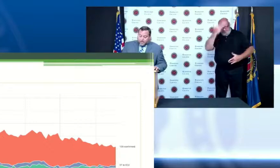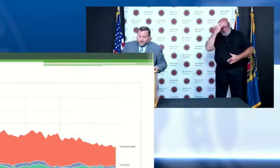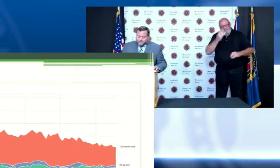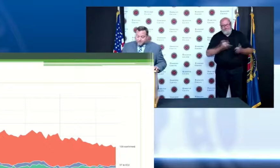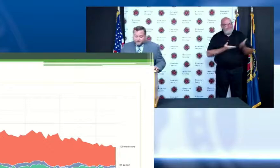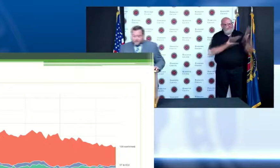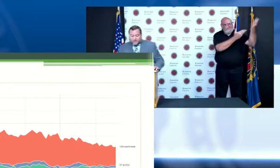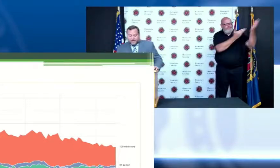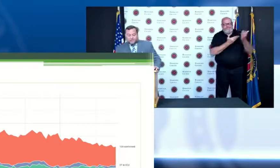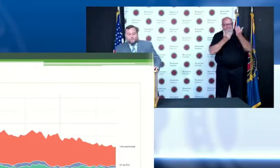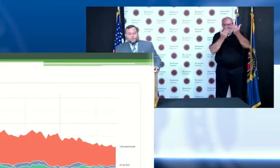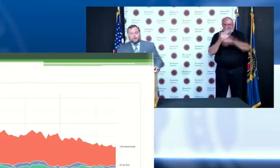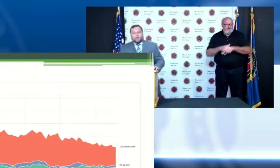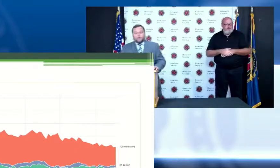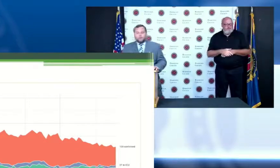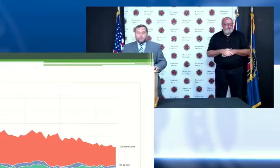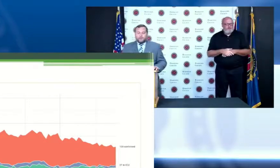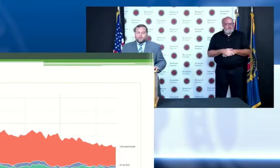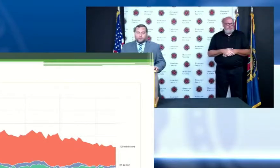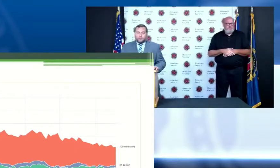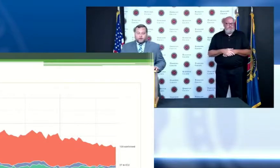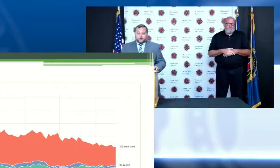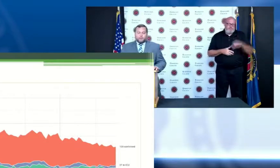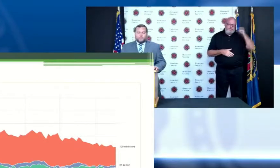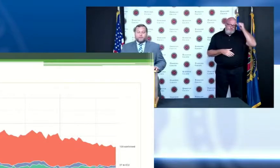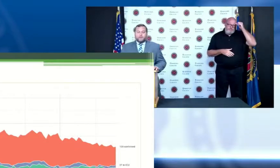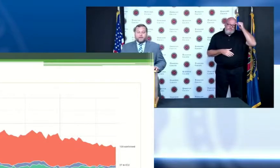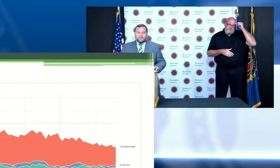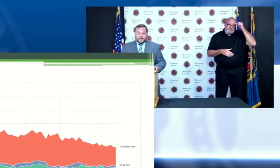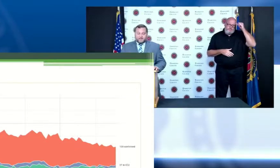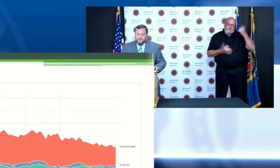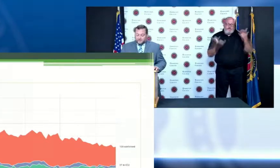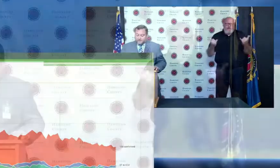as mentioned as a community we really have done a great job with providing vaccine and getting